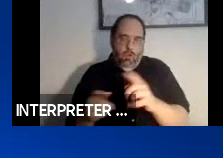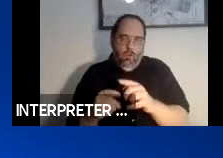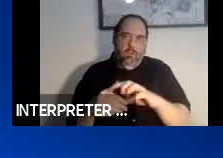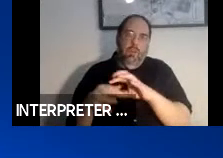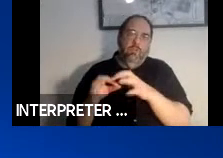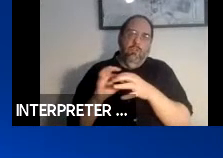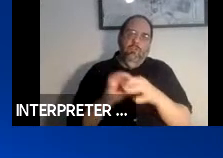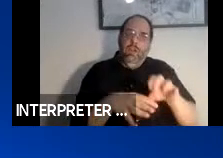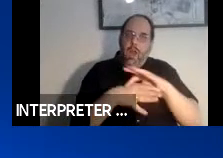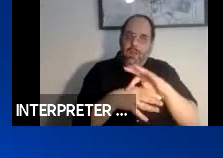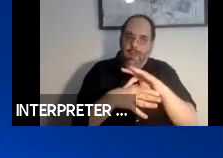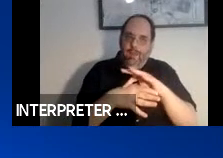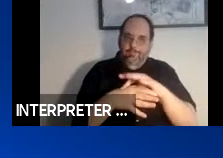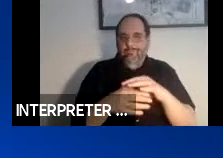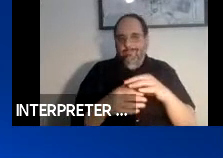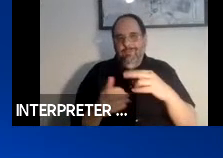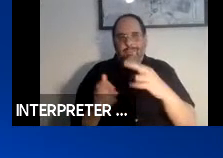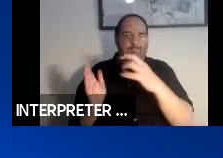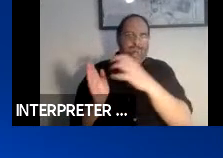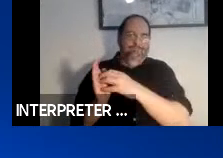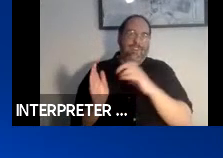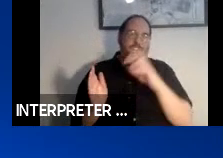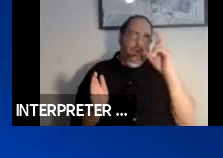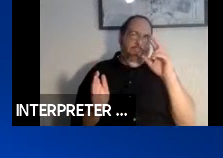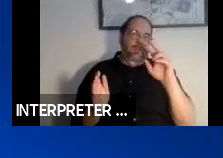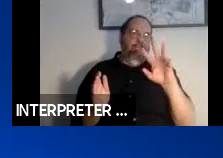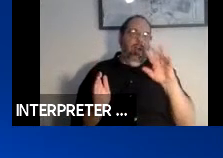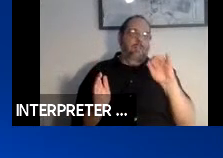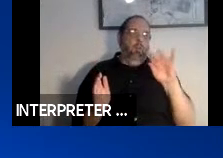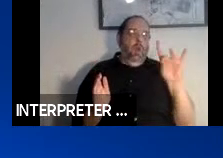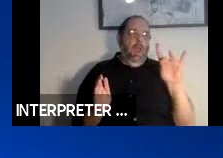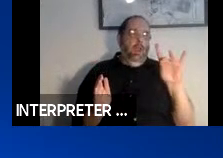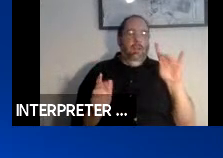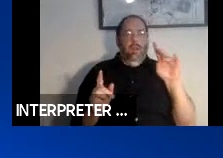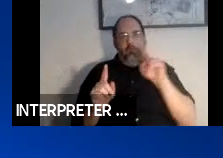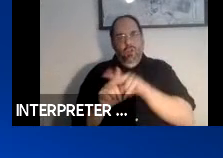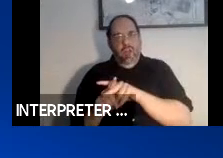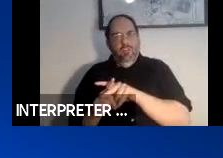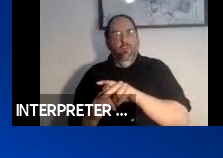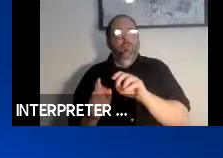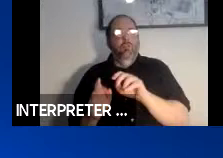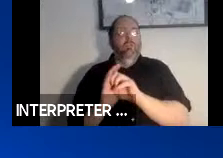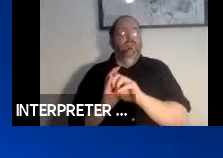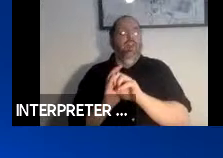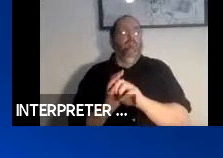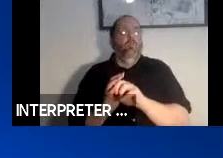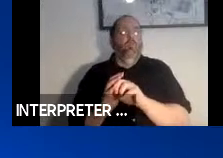content. So that's why 508 applies to say your word processing documents and web pages clearly